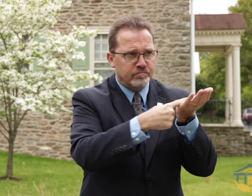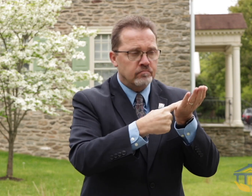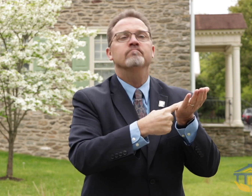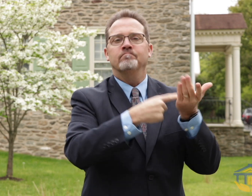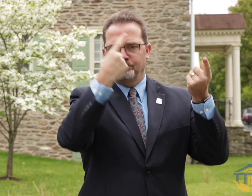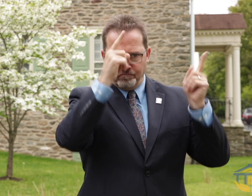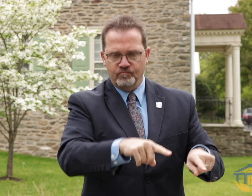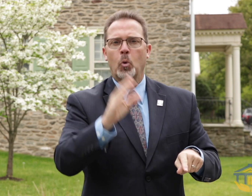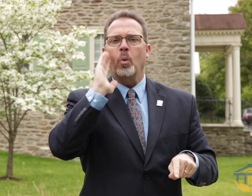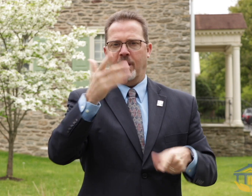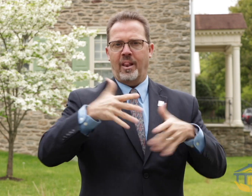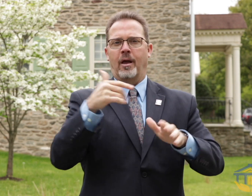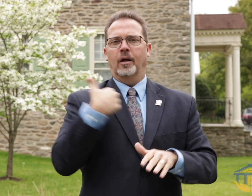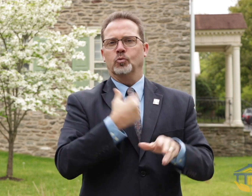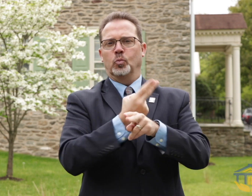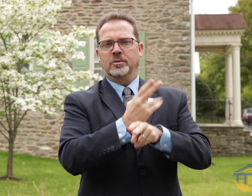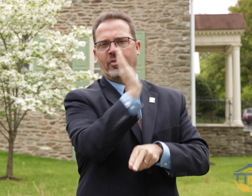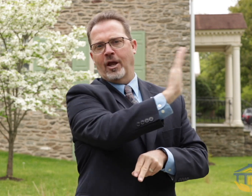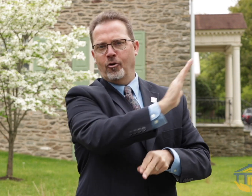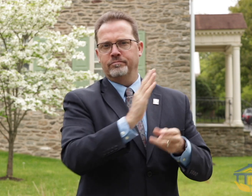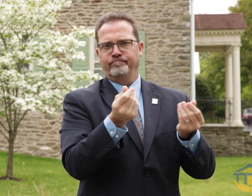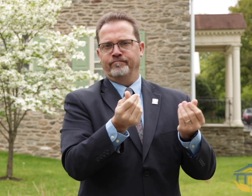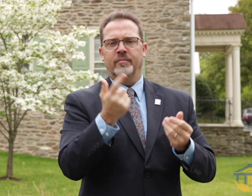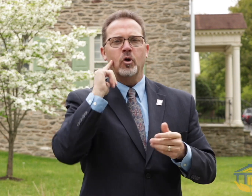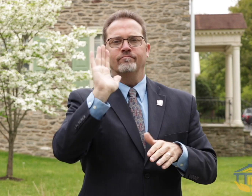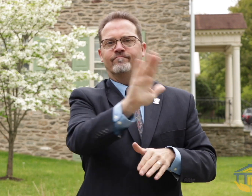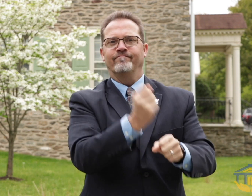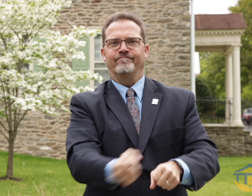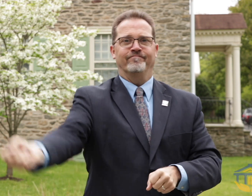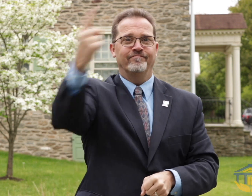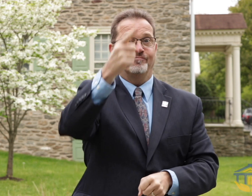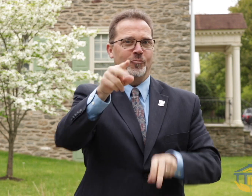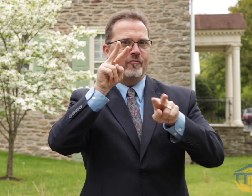Mount Airy and met with the people there and they agreed to let us use their space in their current campus for part of our reunion